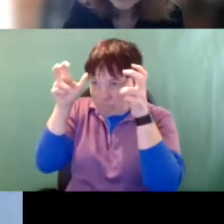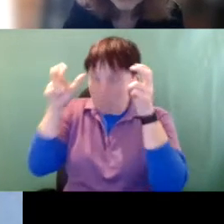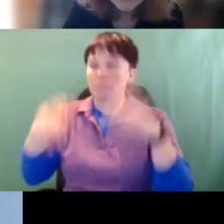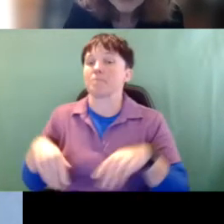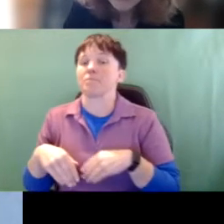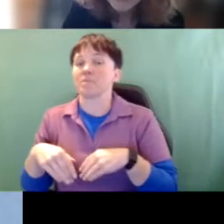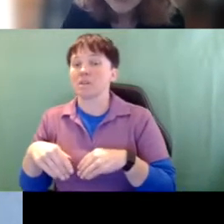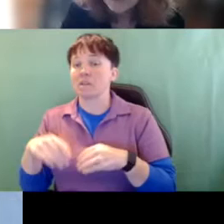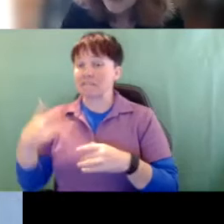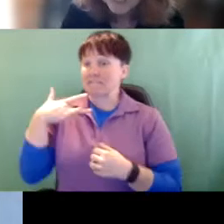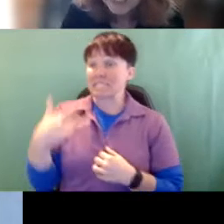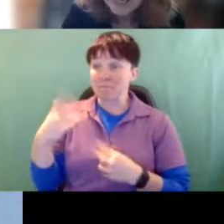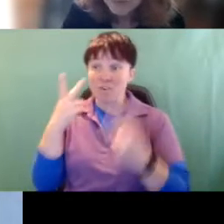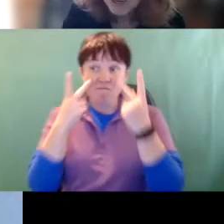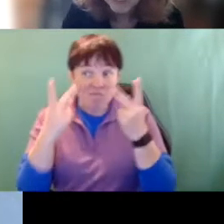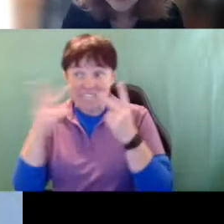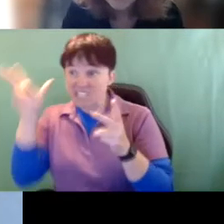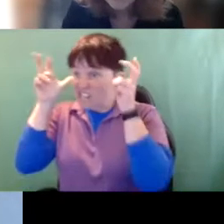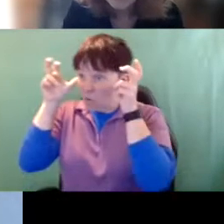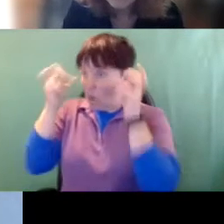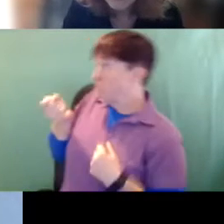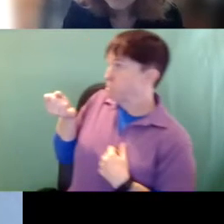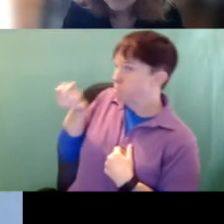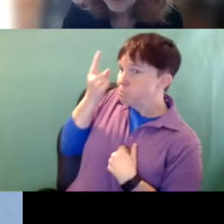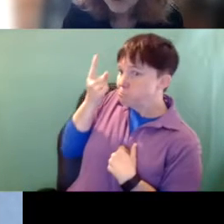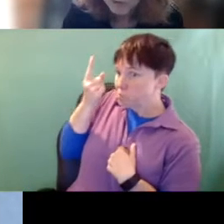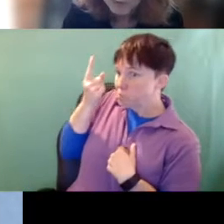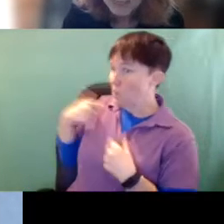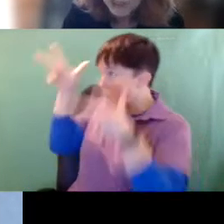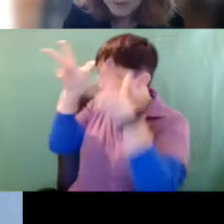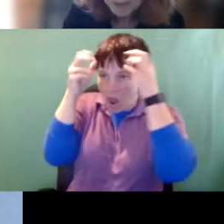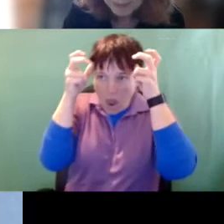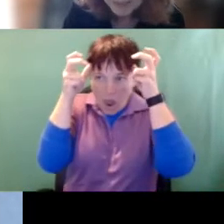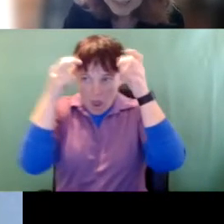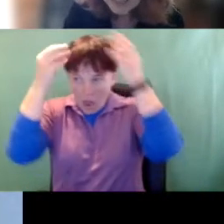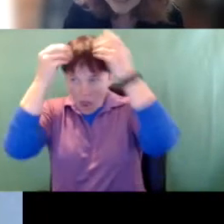vision, and hearing we get it. Right? We all get that flow of information, Babies get it